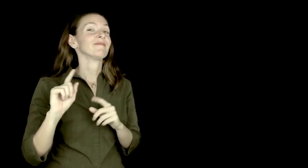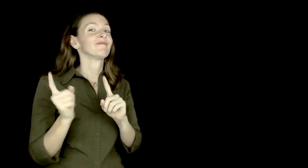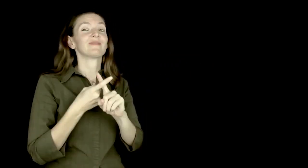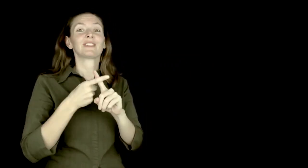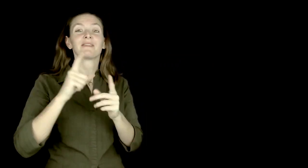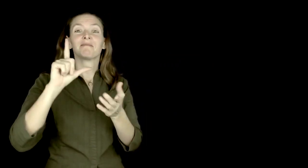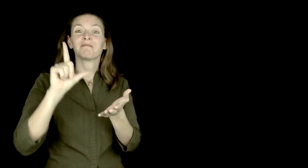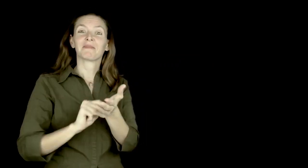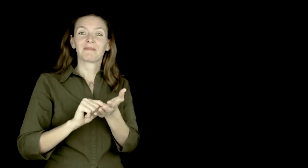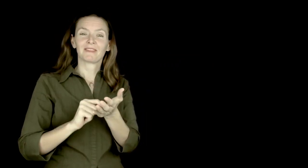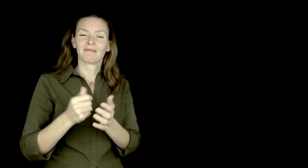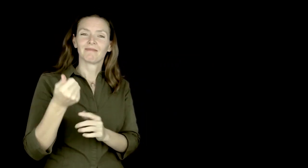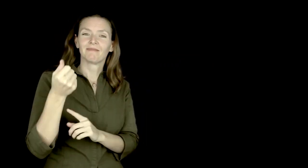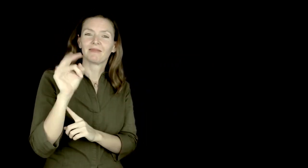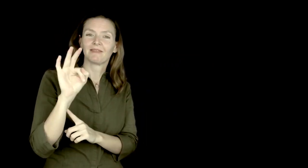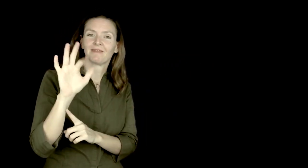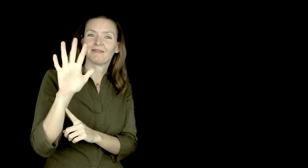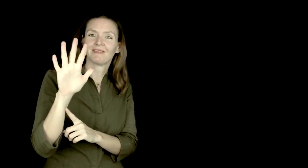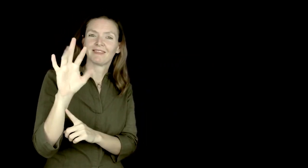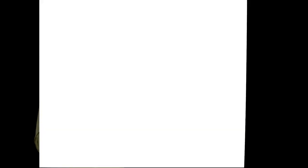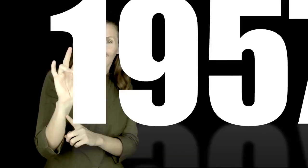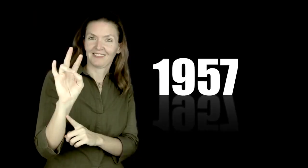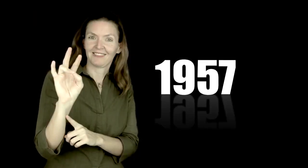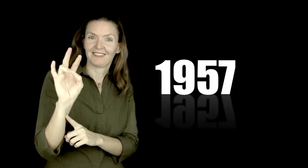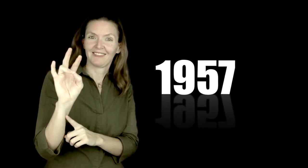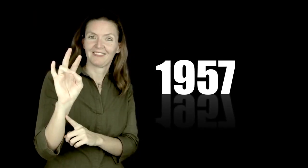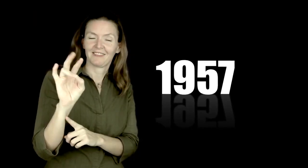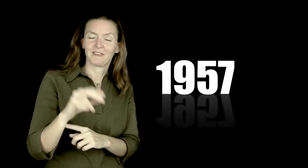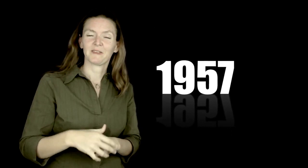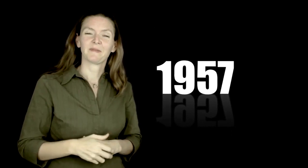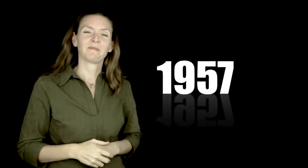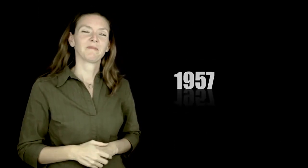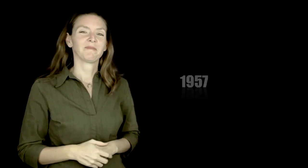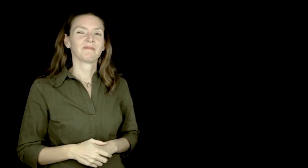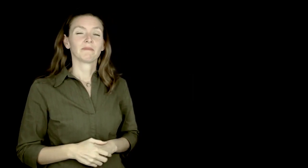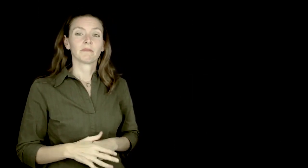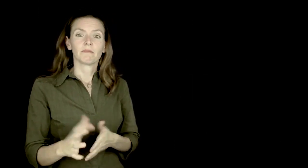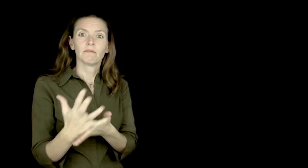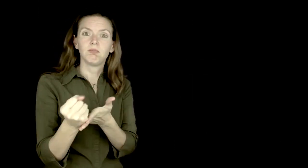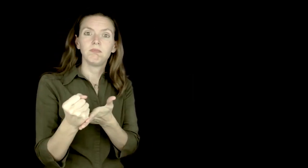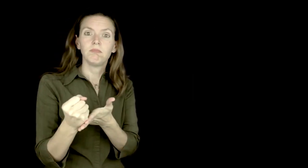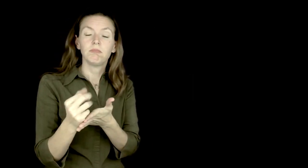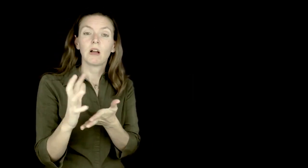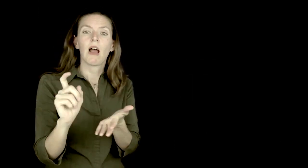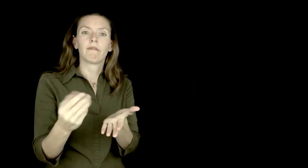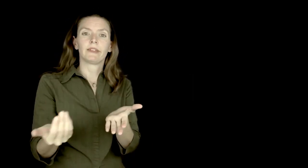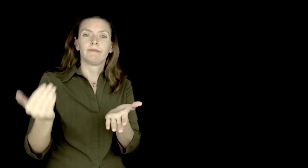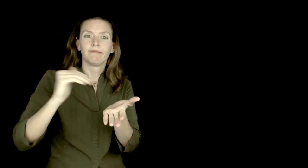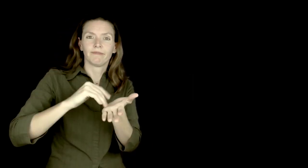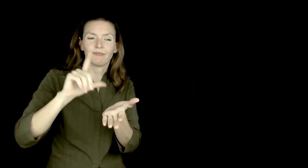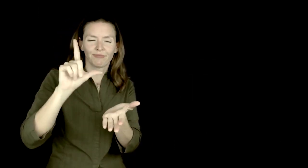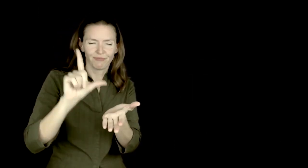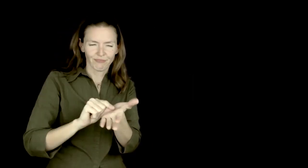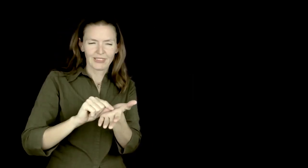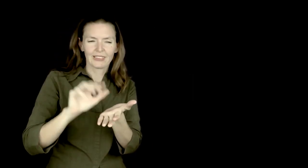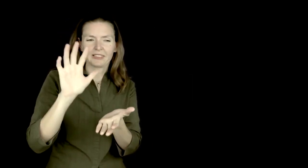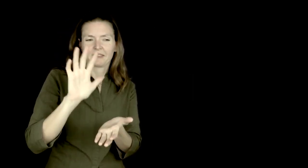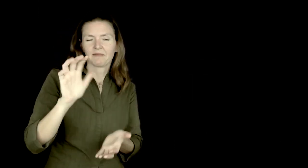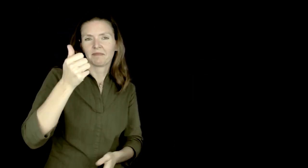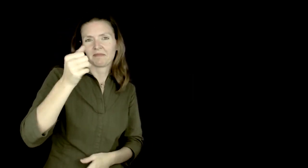This book was first published in 1957. [Text: 1957 in large font with animation] The book sold out! A reprint was ordered in 1960.